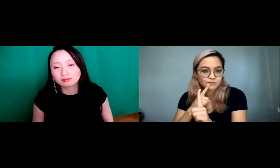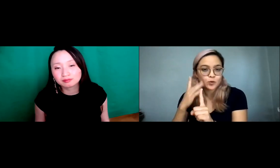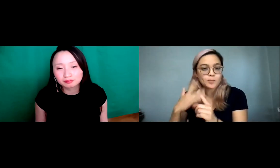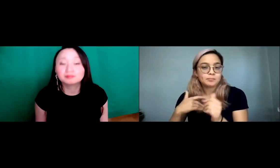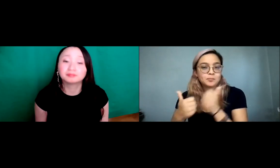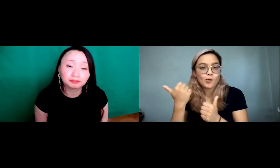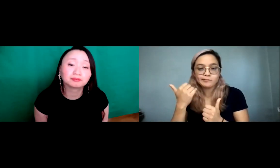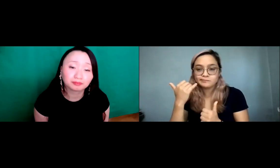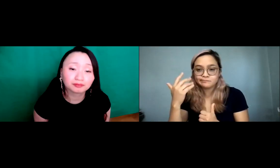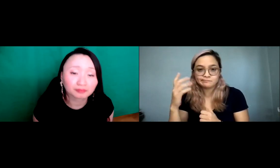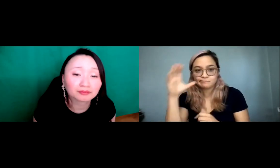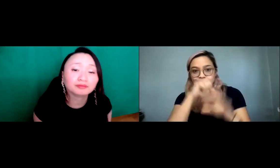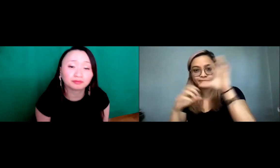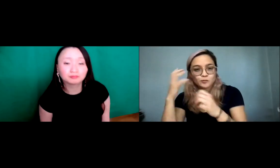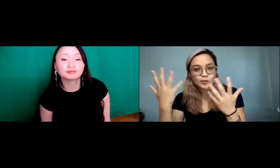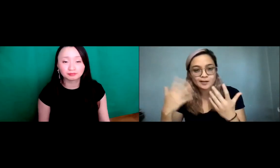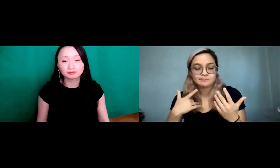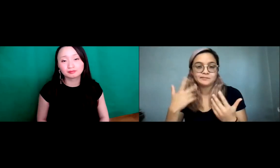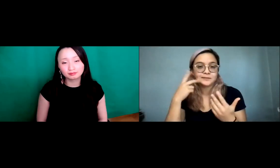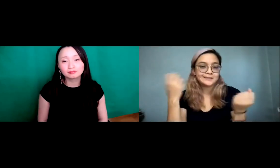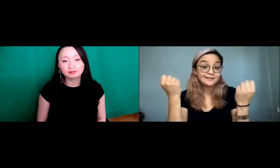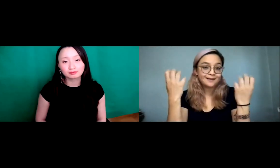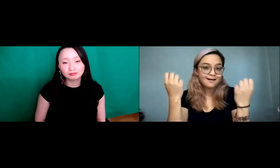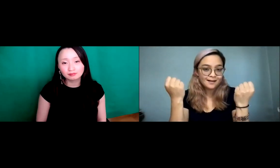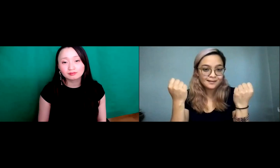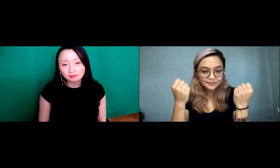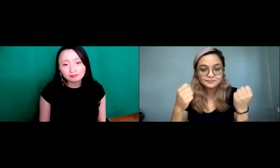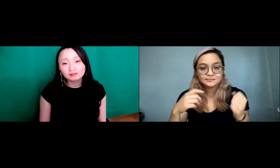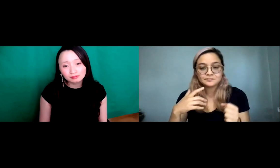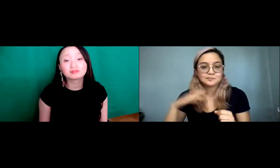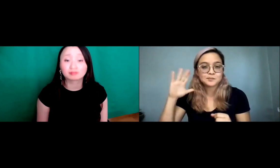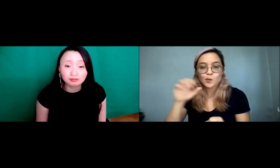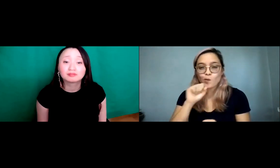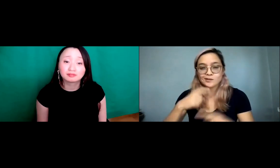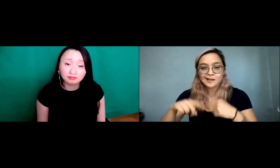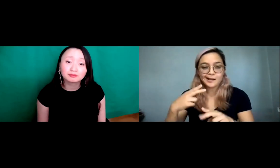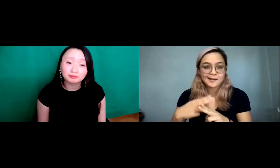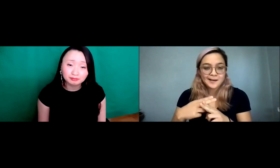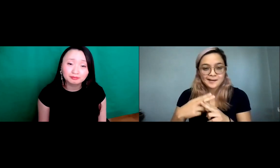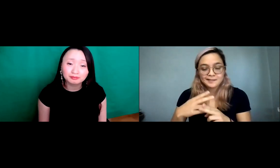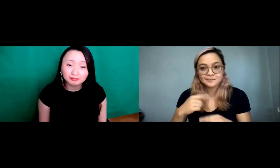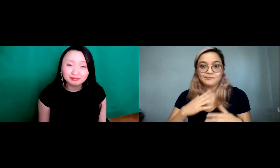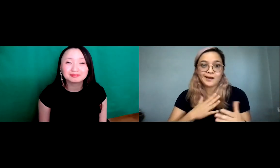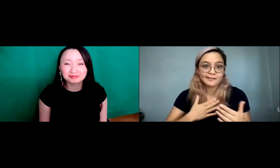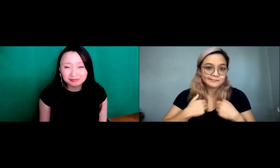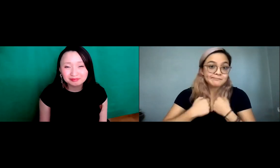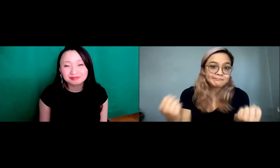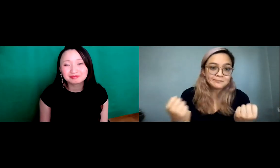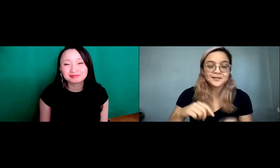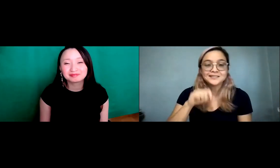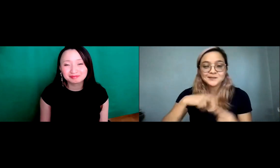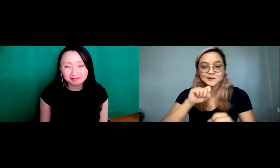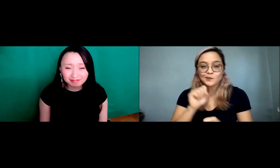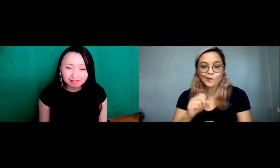Sachiko. I feel like being Asian and that means that